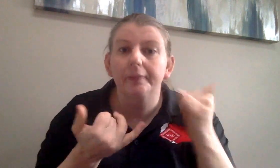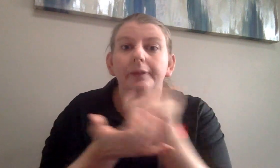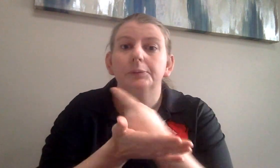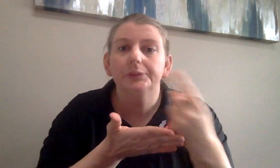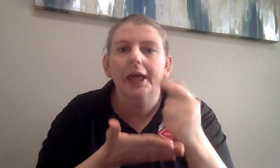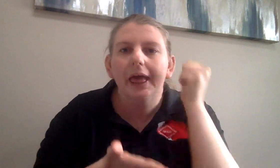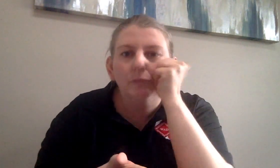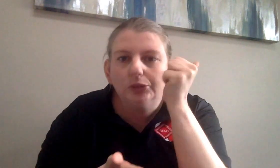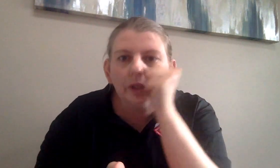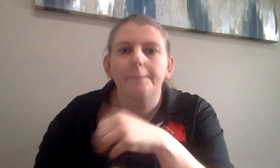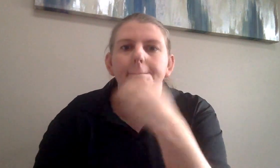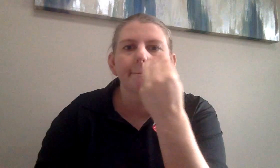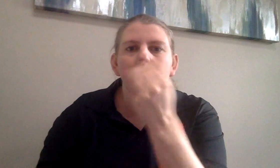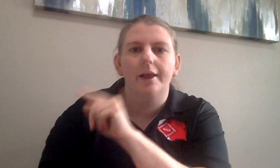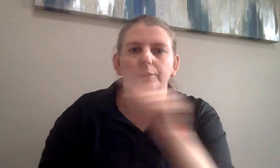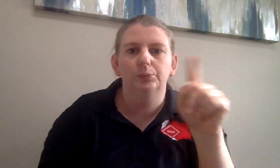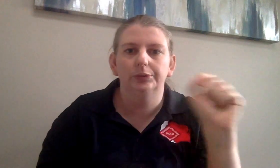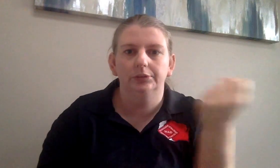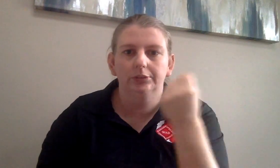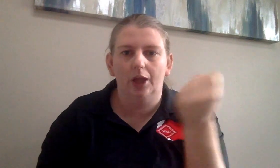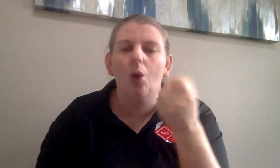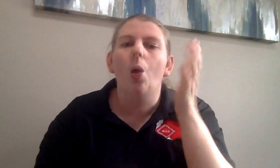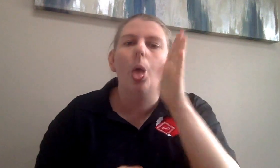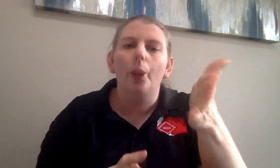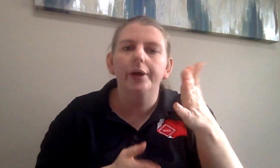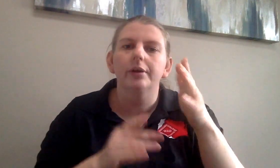We have determined we will be spotlighting a deaf youth each day this week.